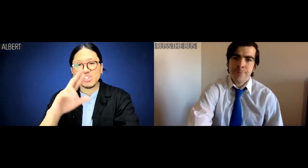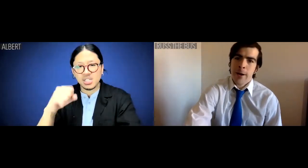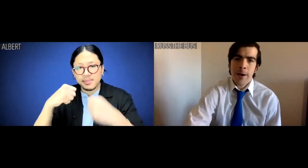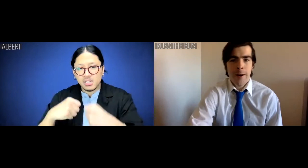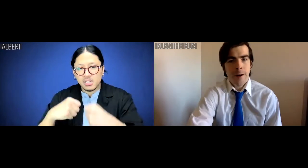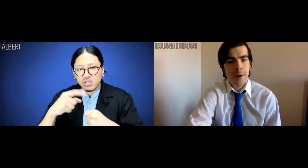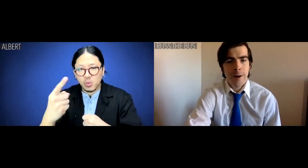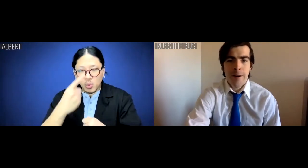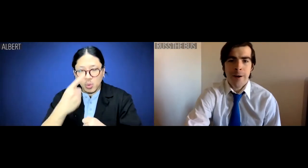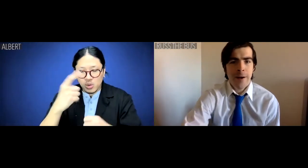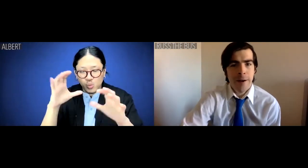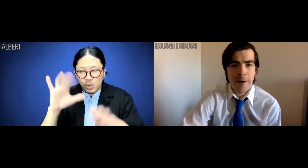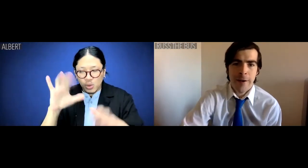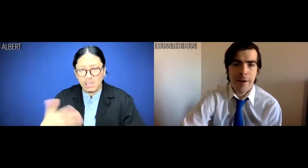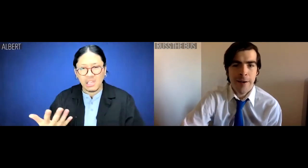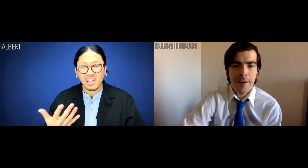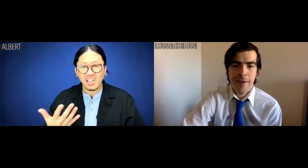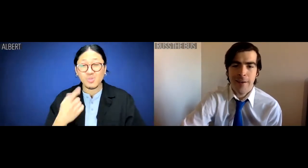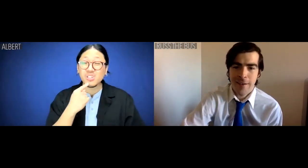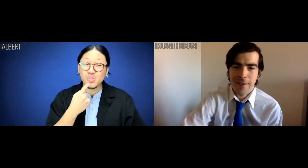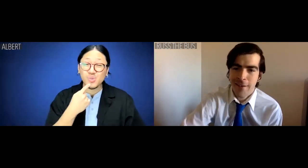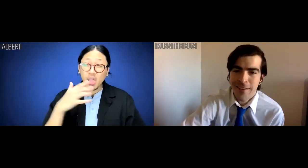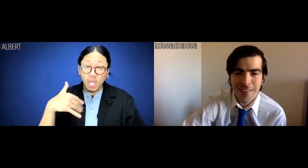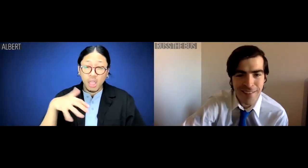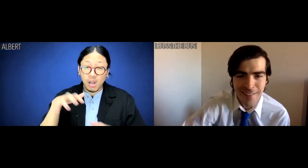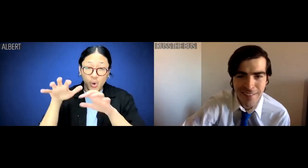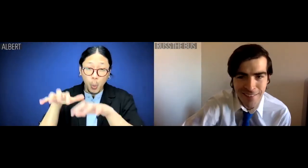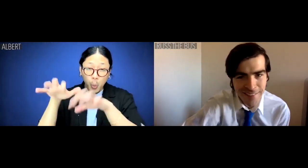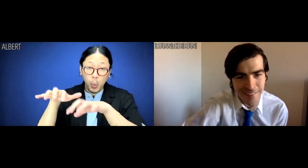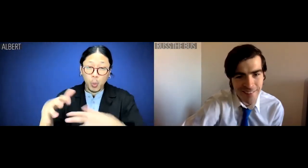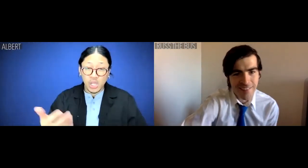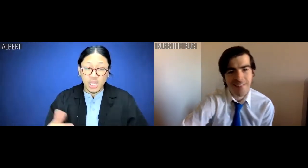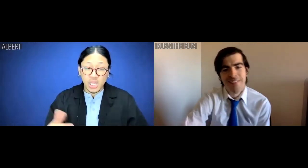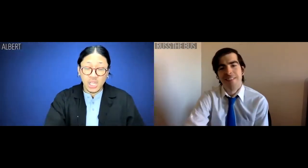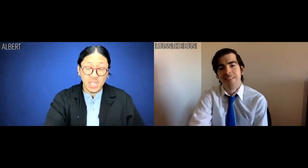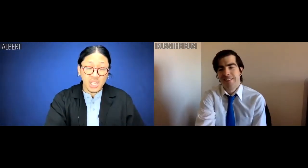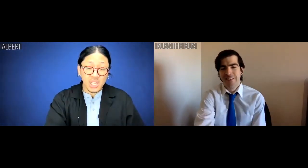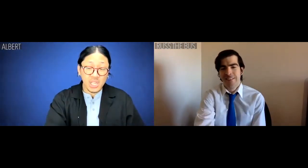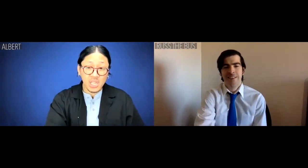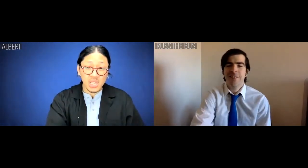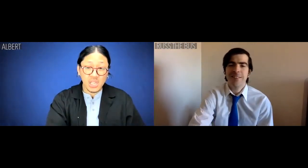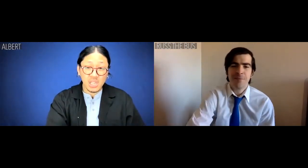Albert: Russ the Bus, you always do this! You seriously haven't been coding?